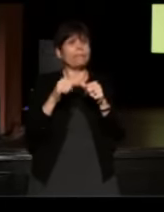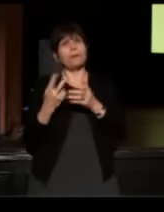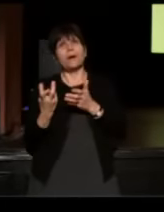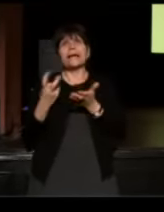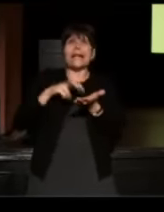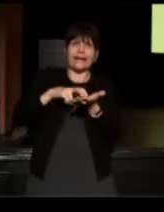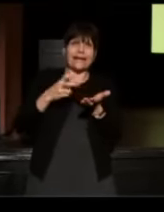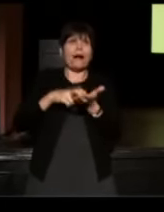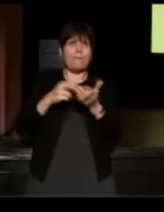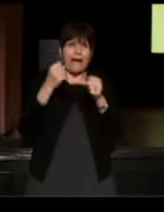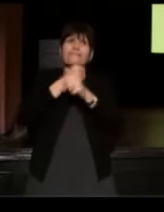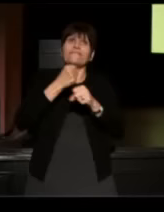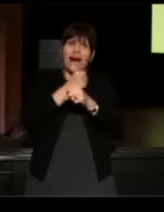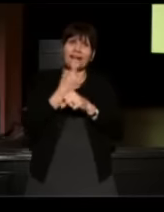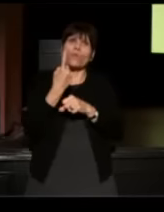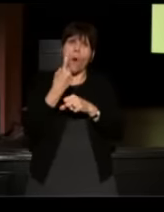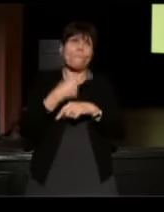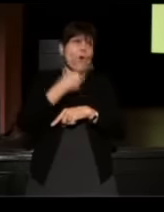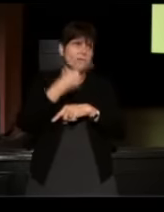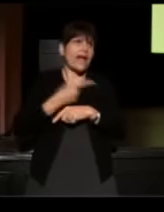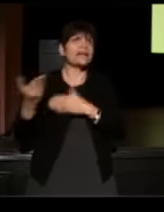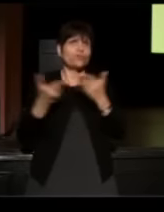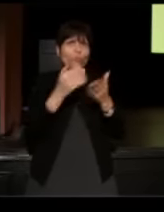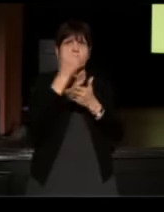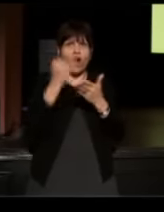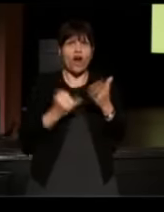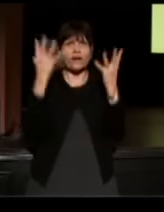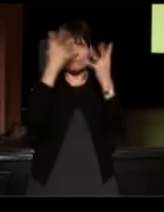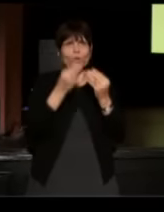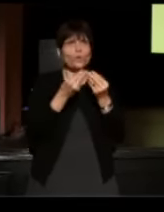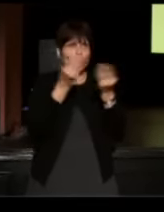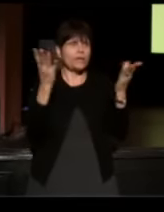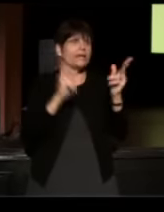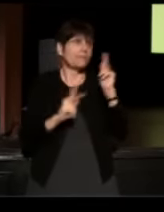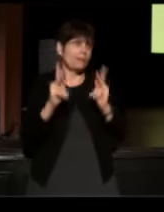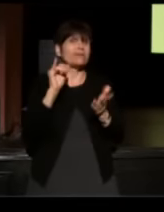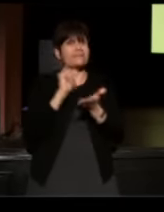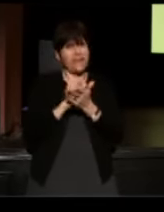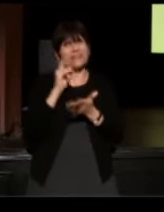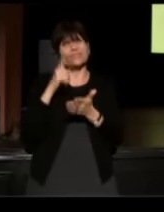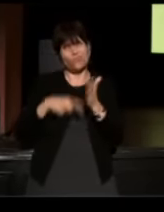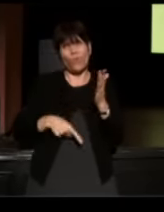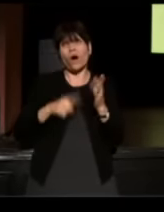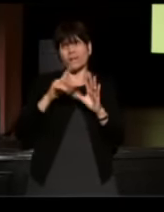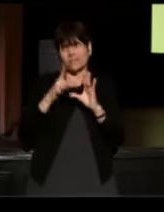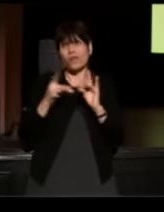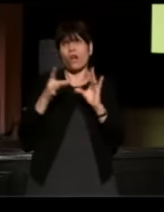and fighting another day to bring art and beauty to people because that's what it's all about. That's why we're alive.